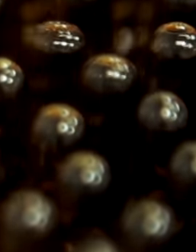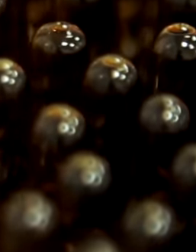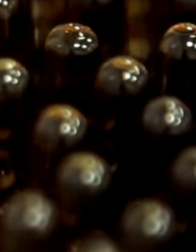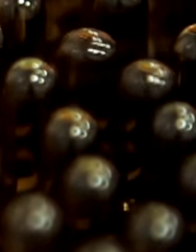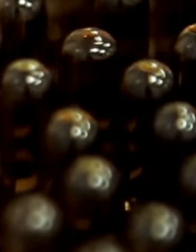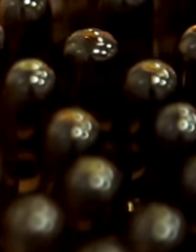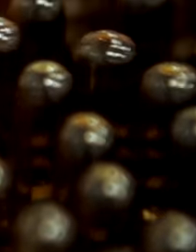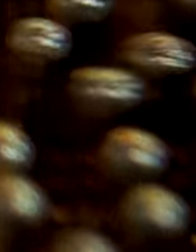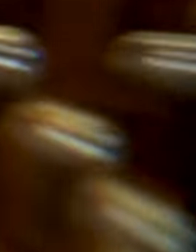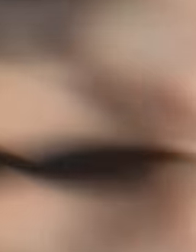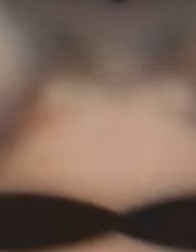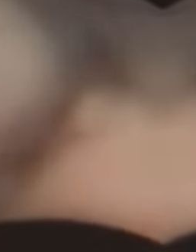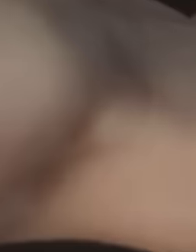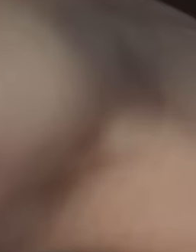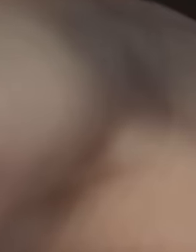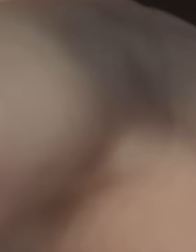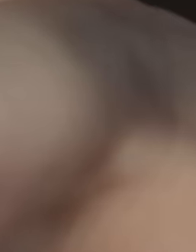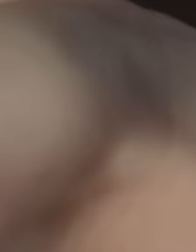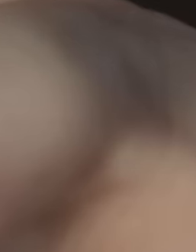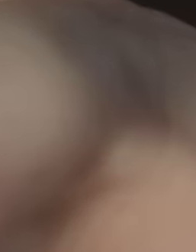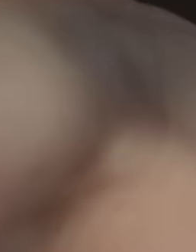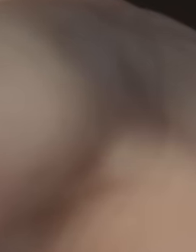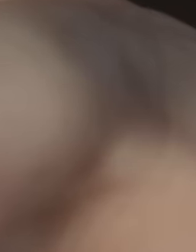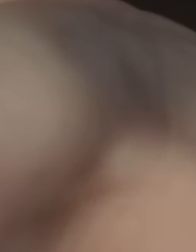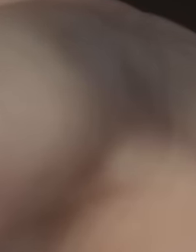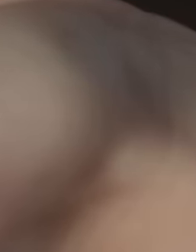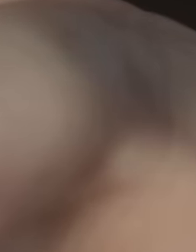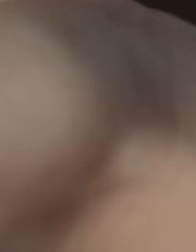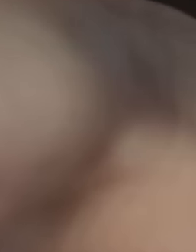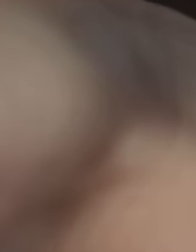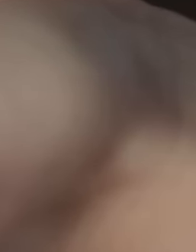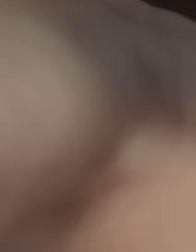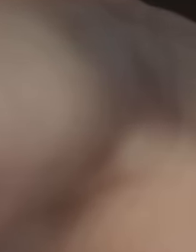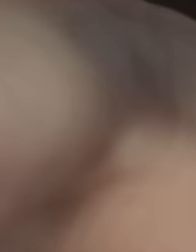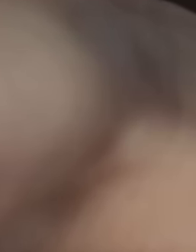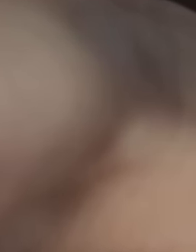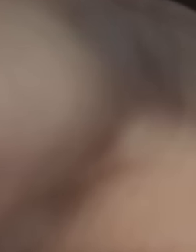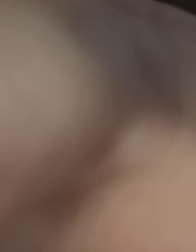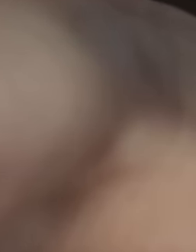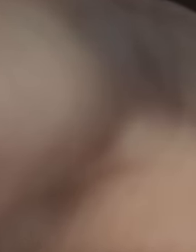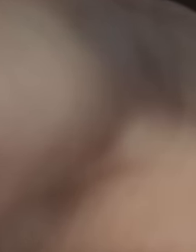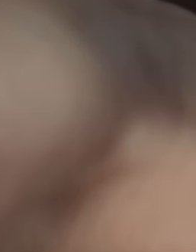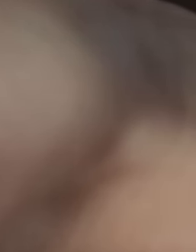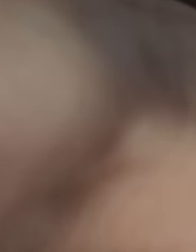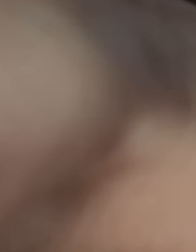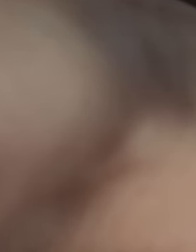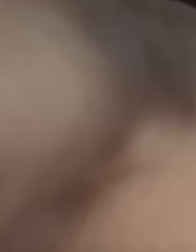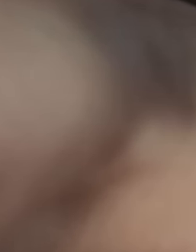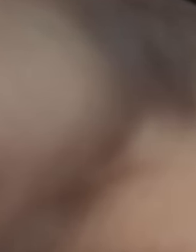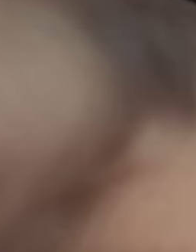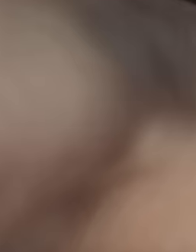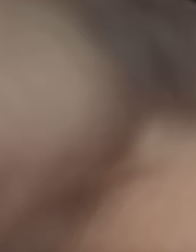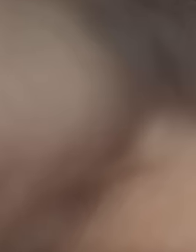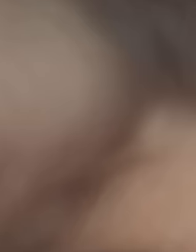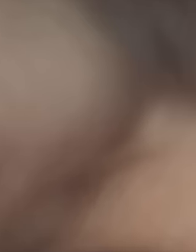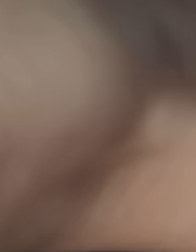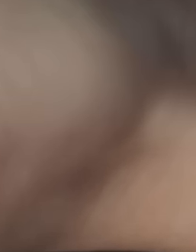medications that entered Mexico were authorized and the costs at which they were offered to Mexicans. Many